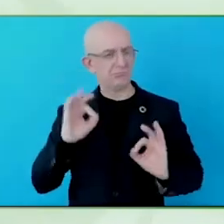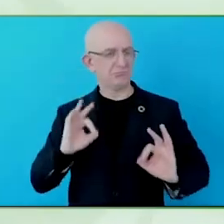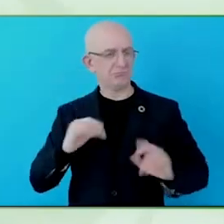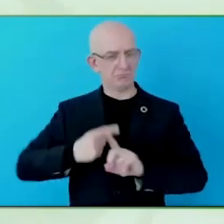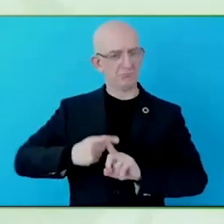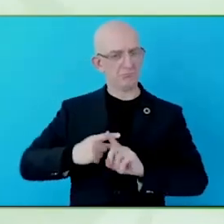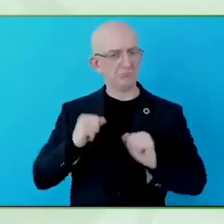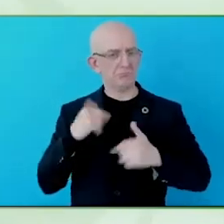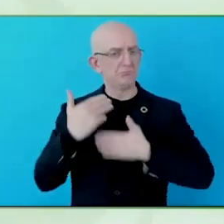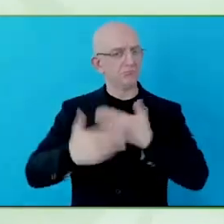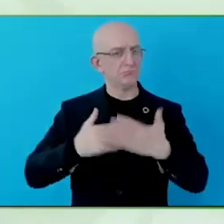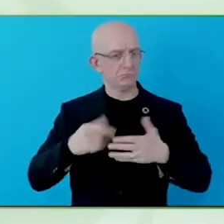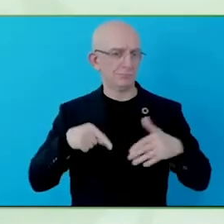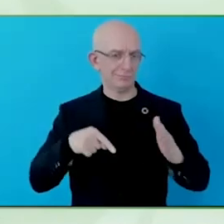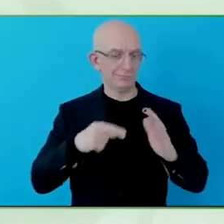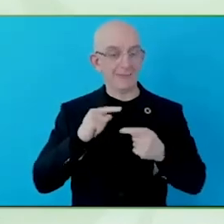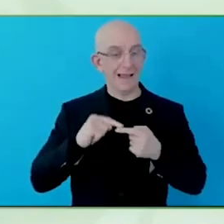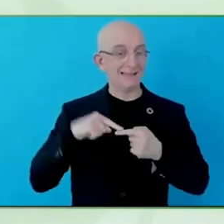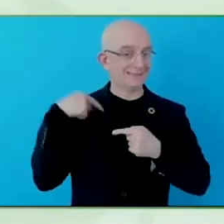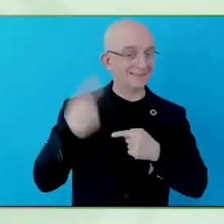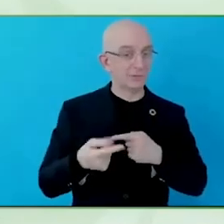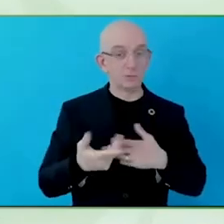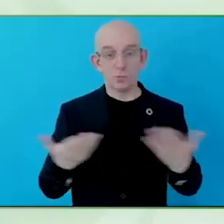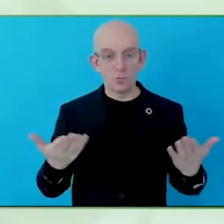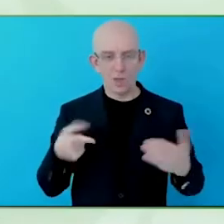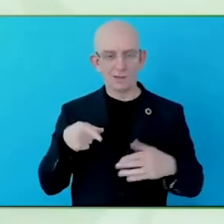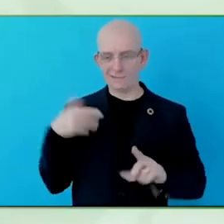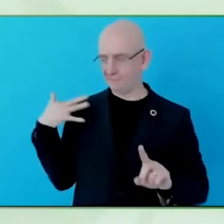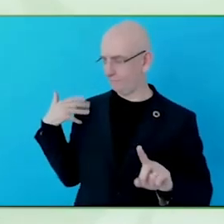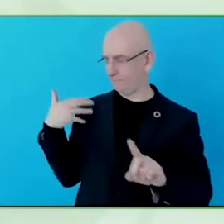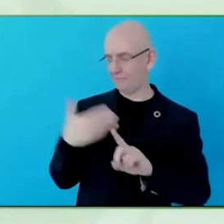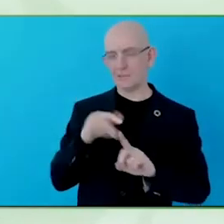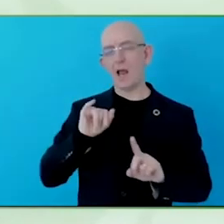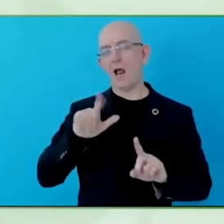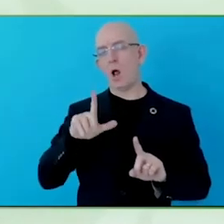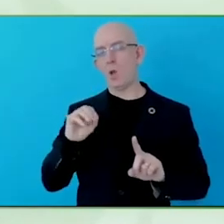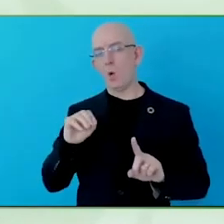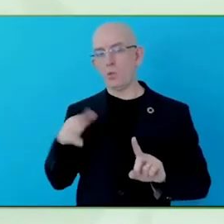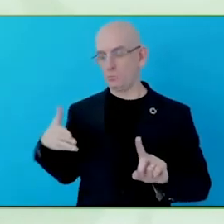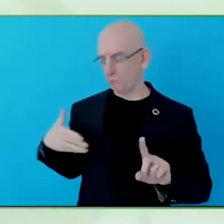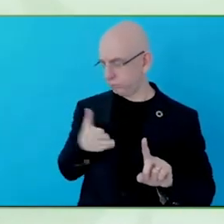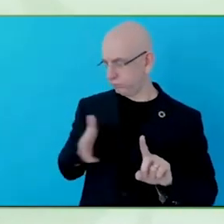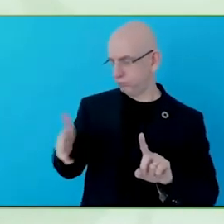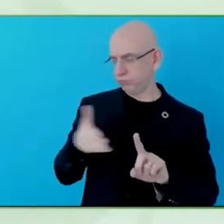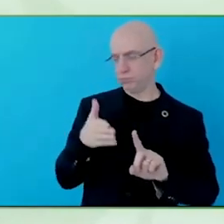performance of a large corporate, because of the potential impact on the lives of hundreds of millions.